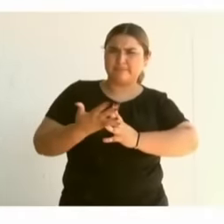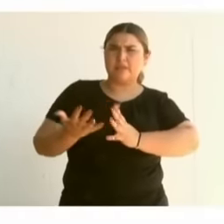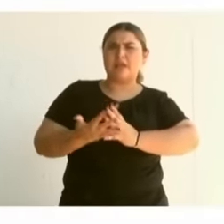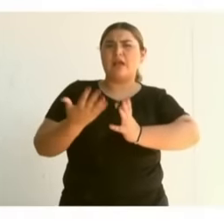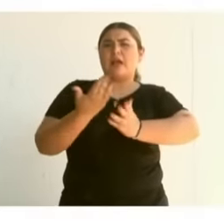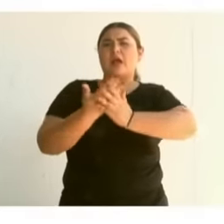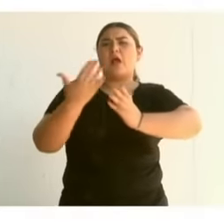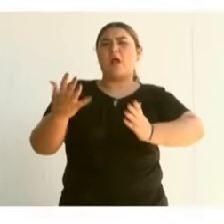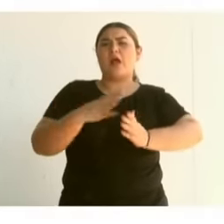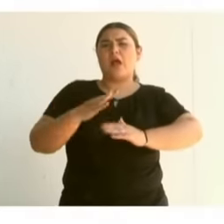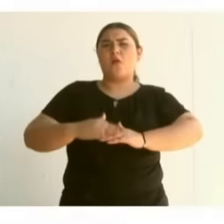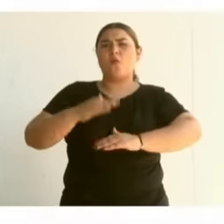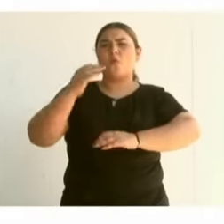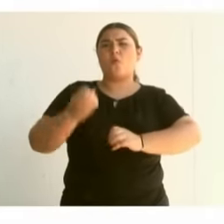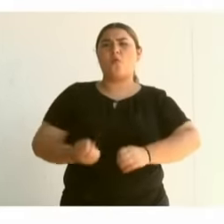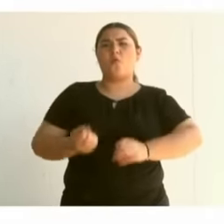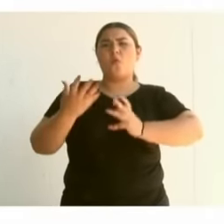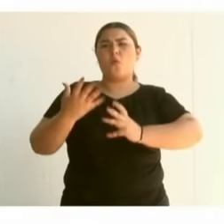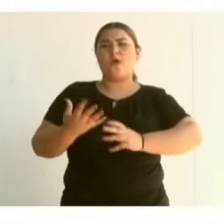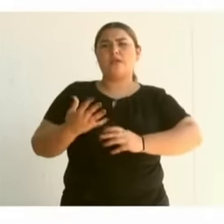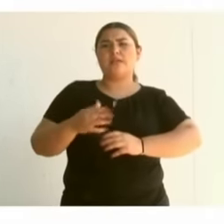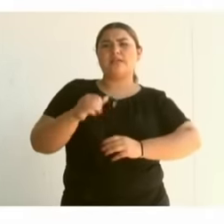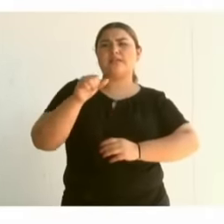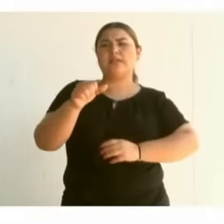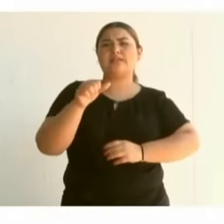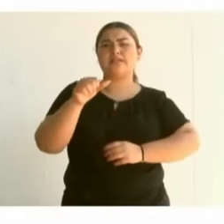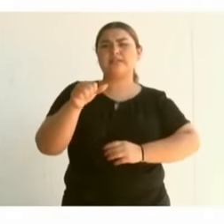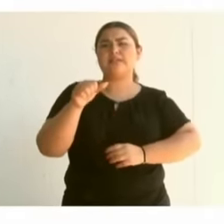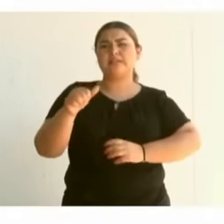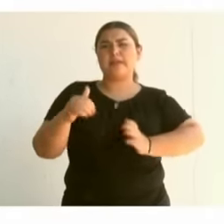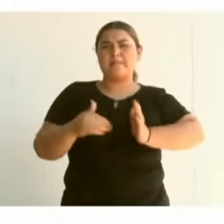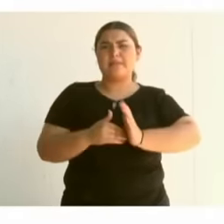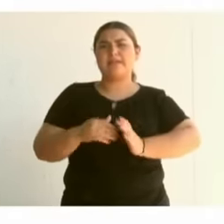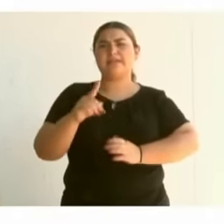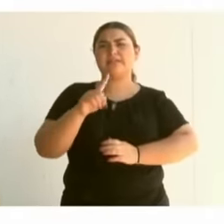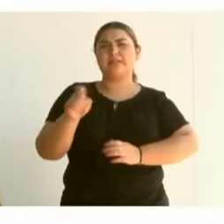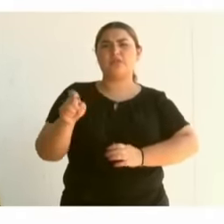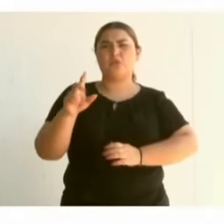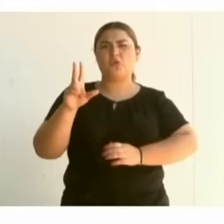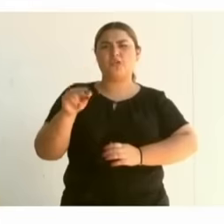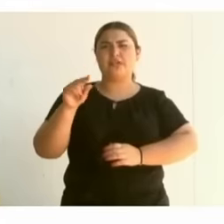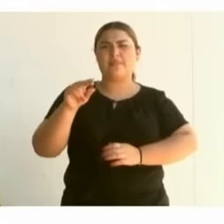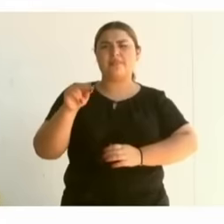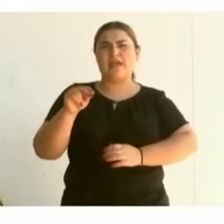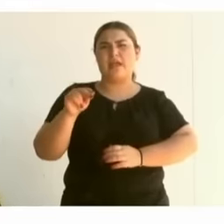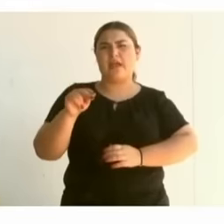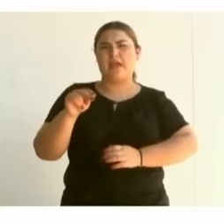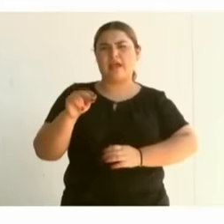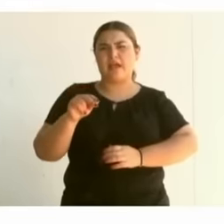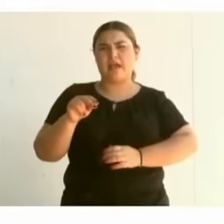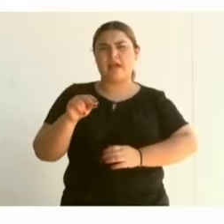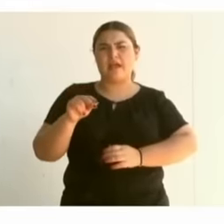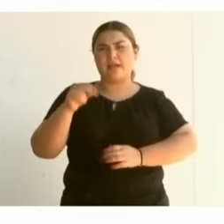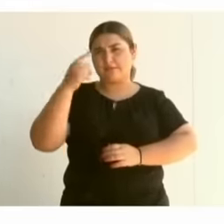16,180 million pesos and I am very grateful to Undersecretary Juan Pablo de Boton